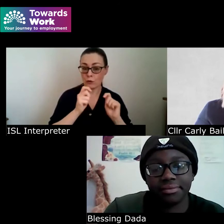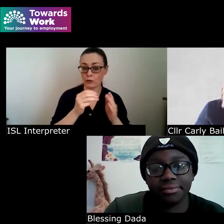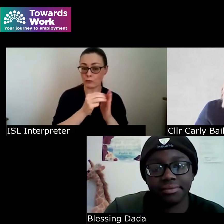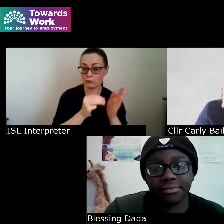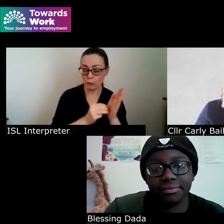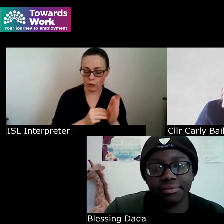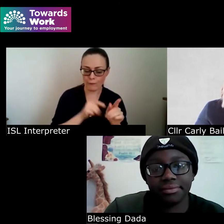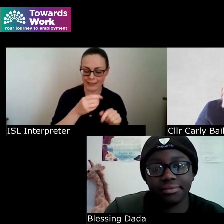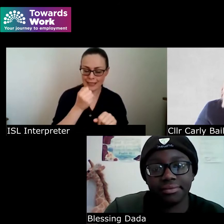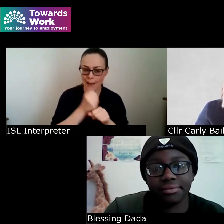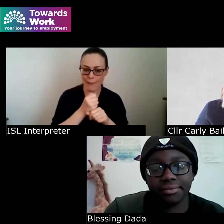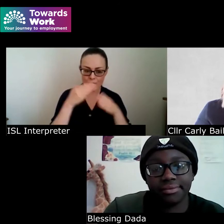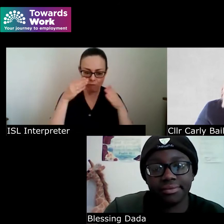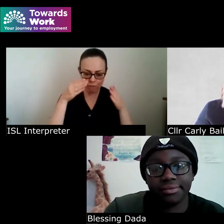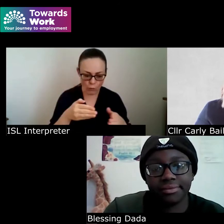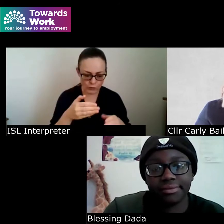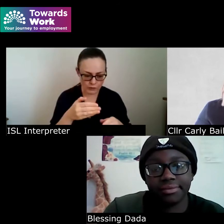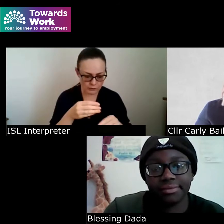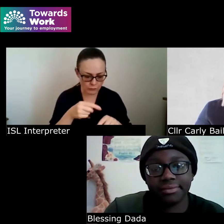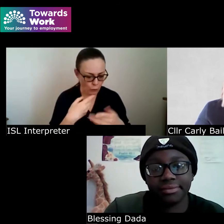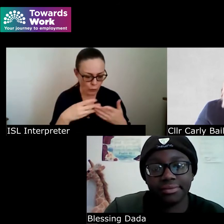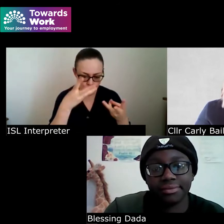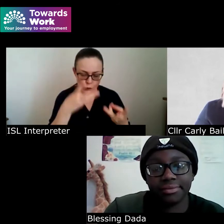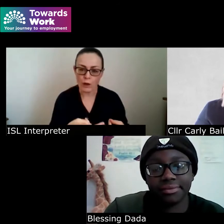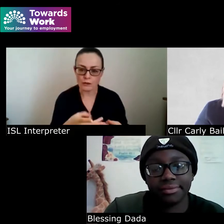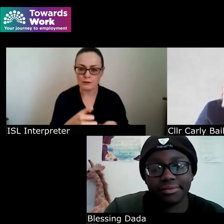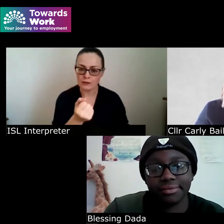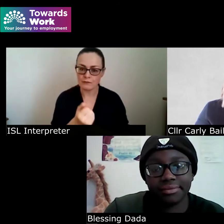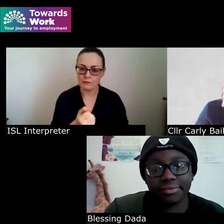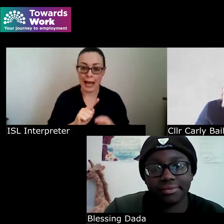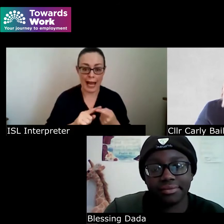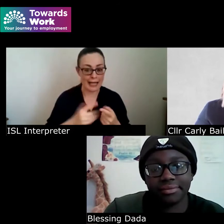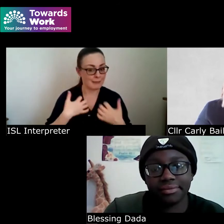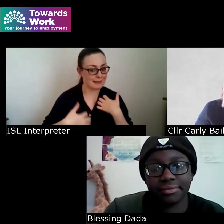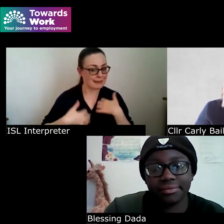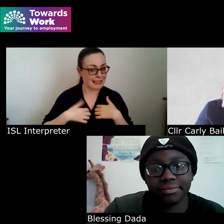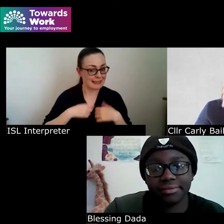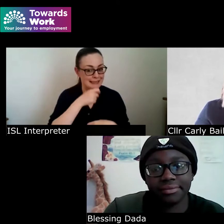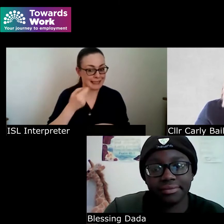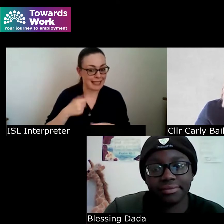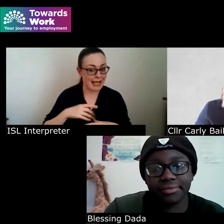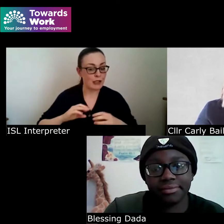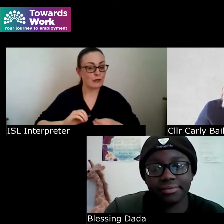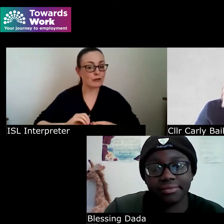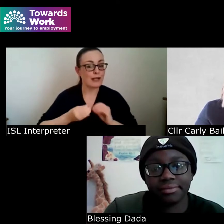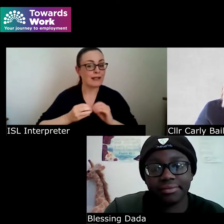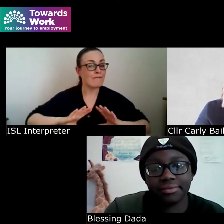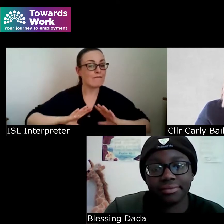on what you want I'm also very excited to say that I created a free empowerment abilities